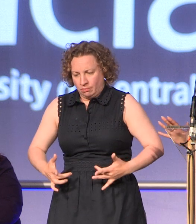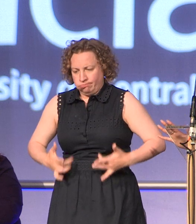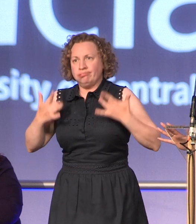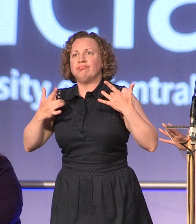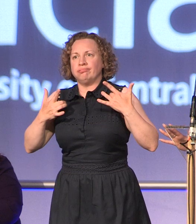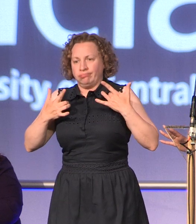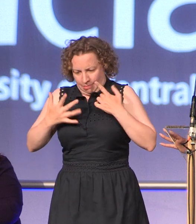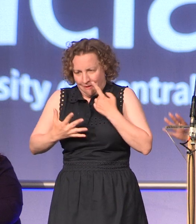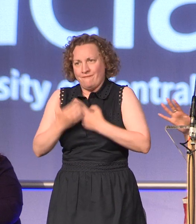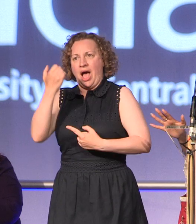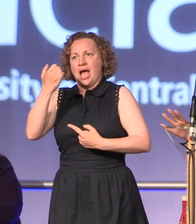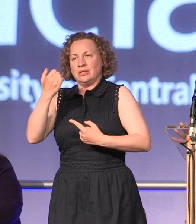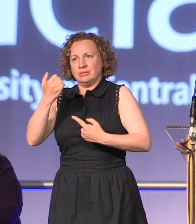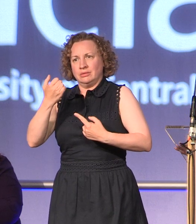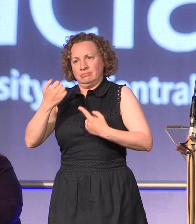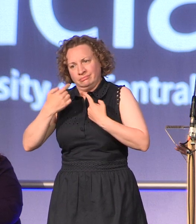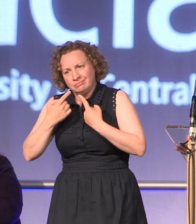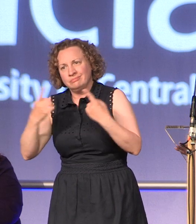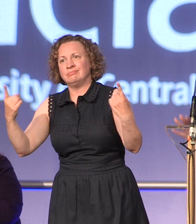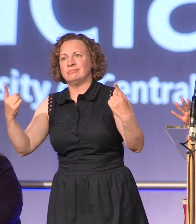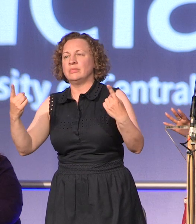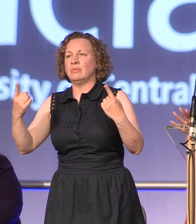have good ideas in the room but yours might be better and they might be